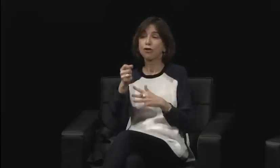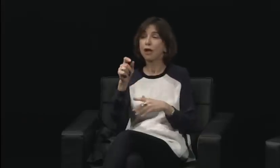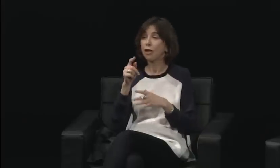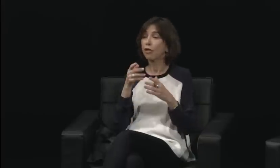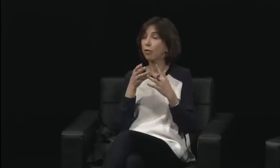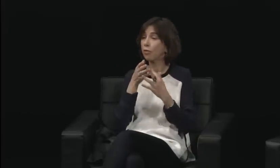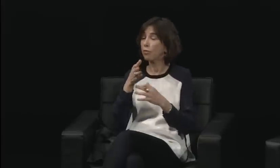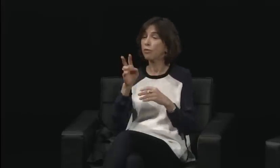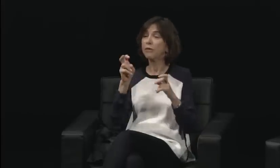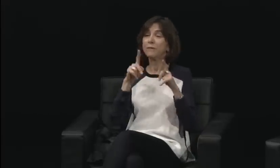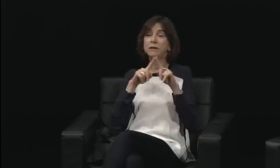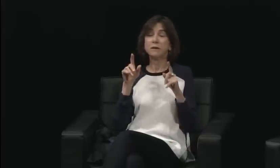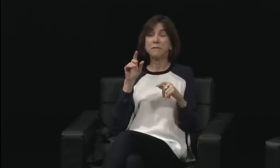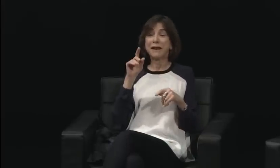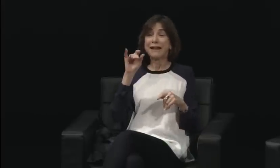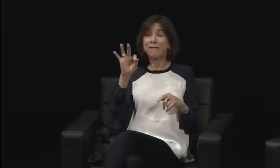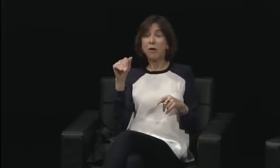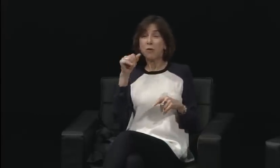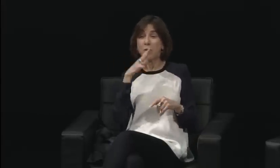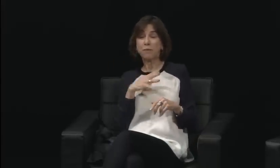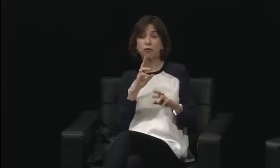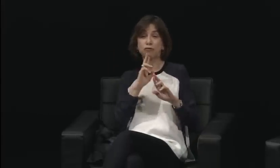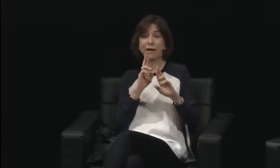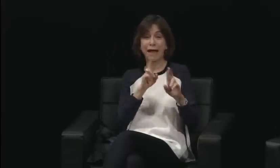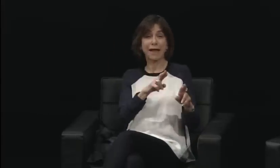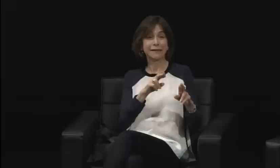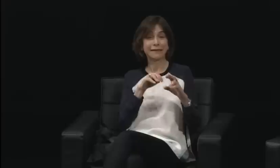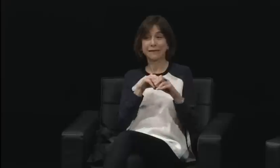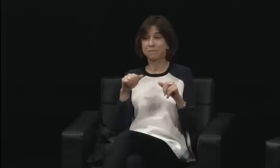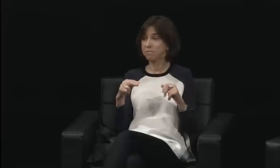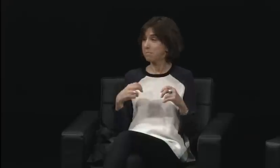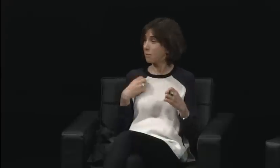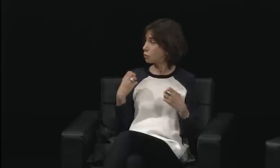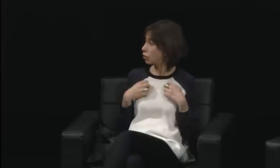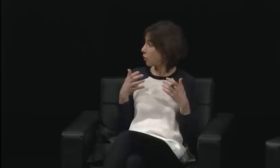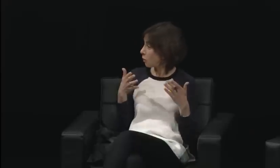and we had to imitate men in the way that they dressed.